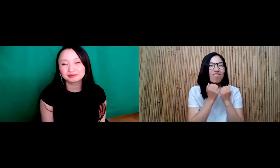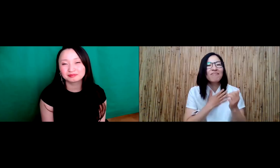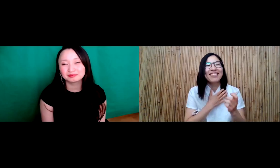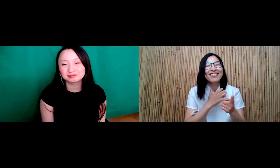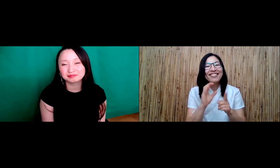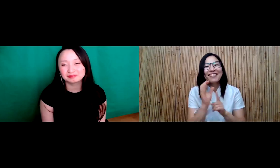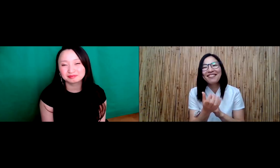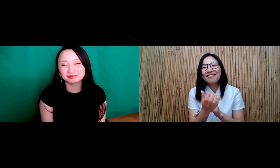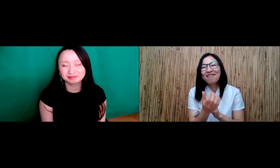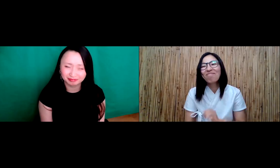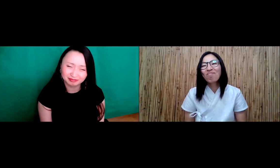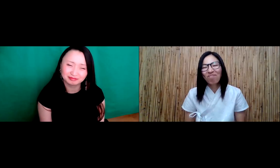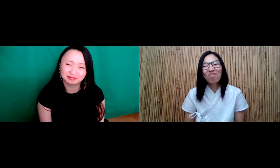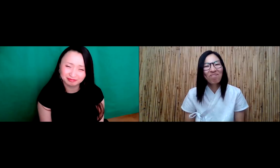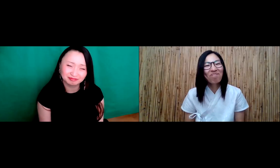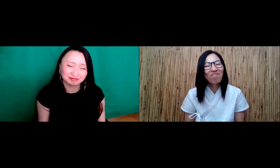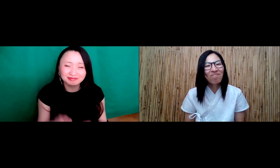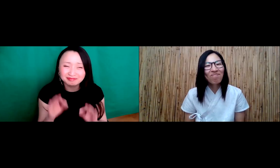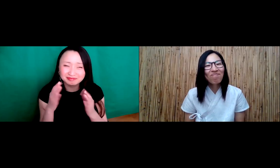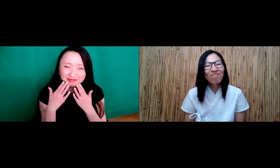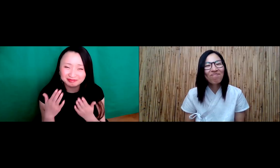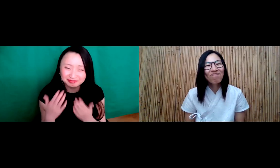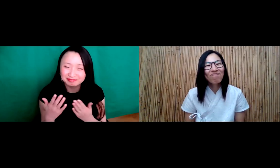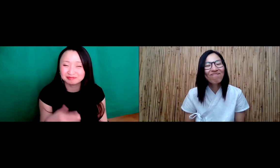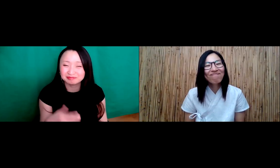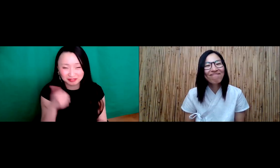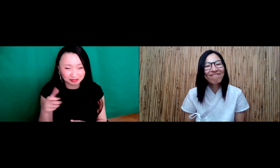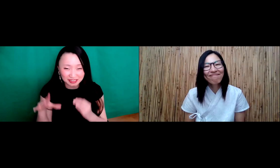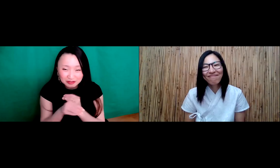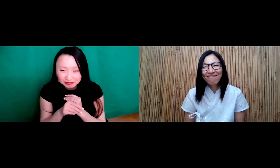I'm just used to using them and so my culture is something I truly value.